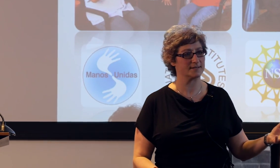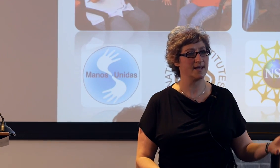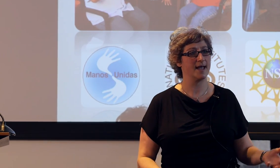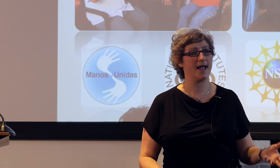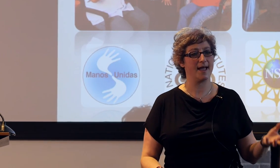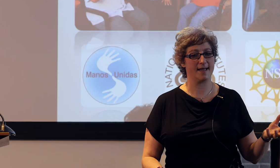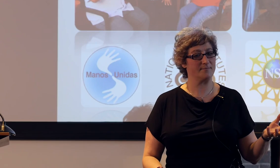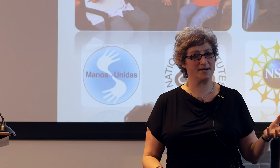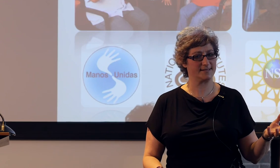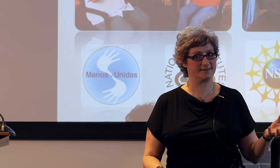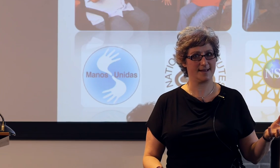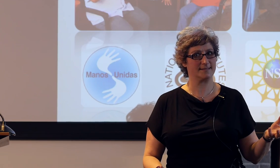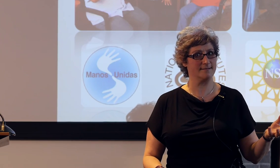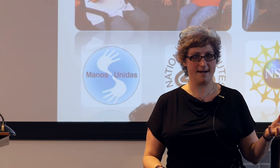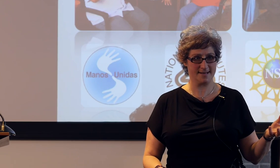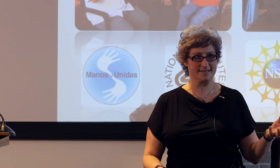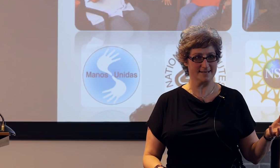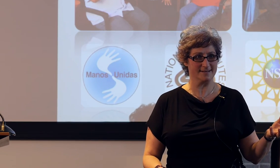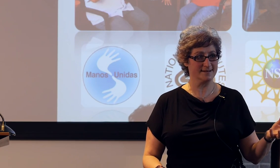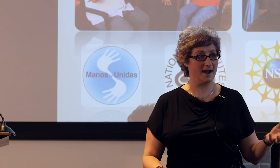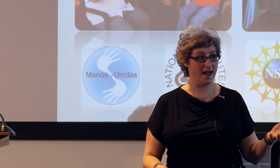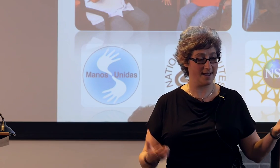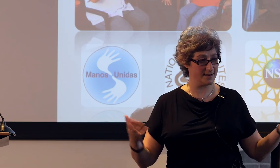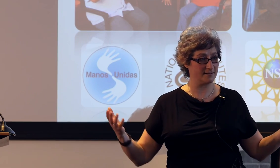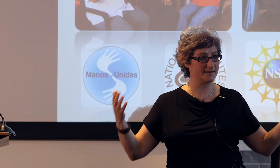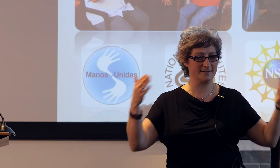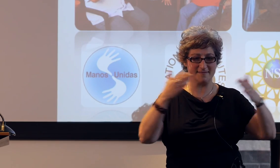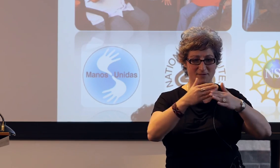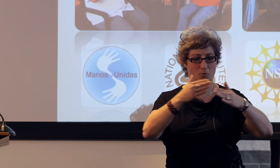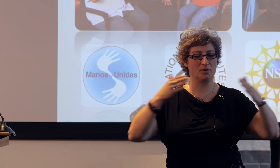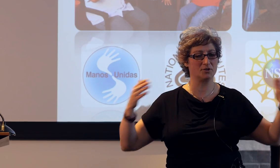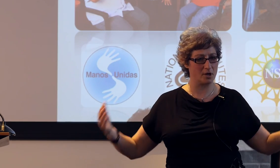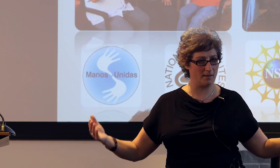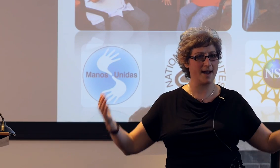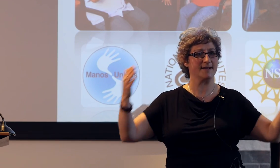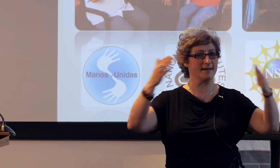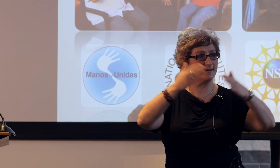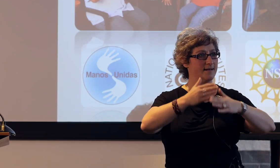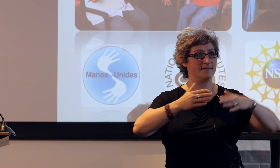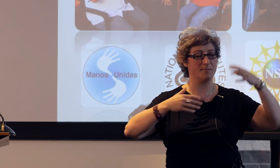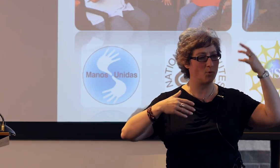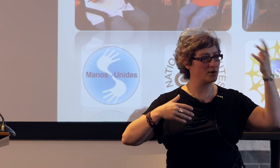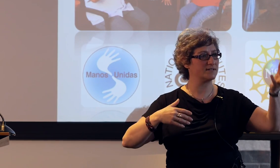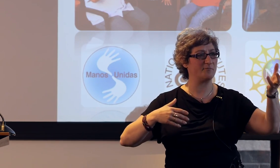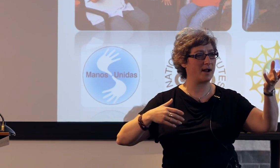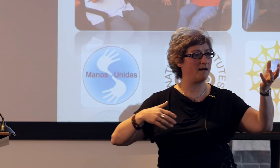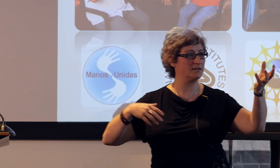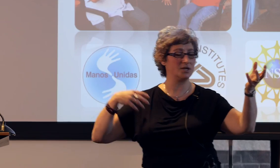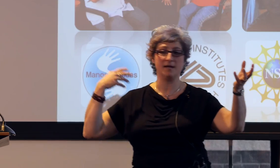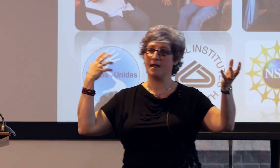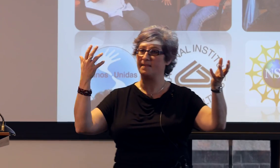but it's not easy and clearly these worlds are colliding. The importance of biology,